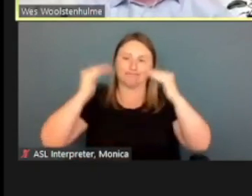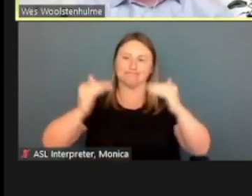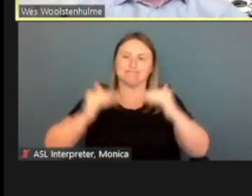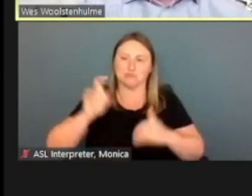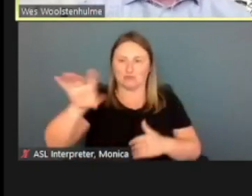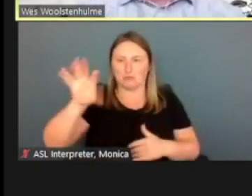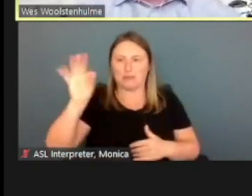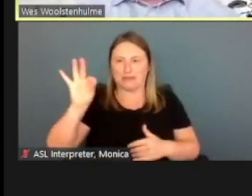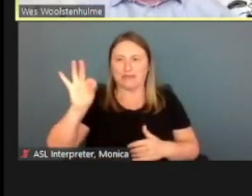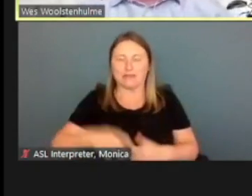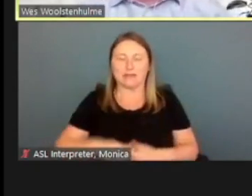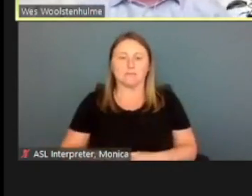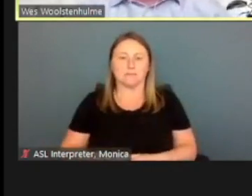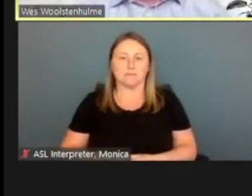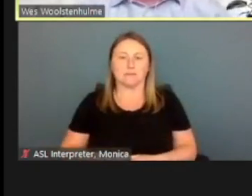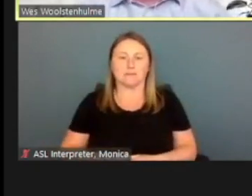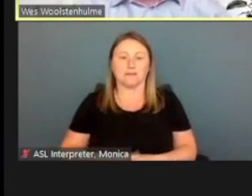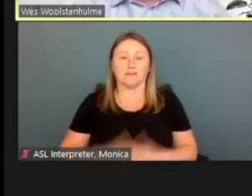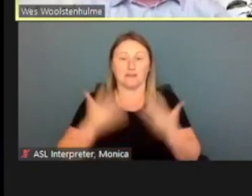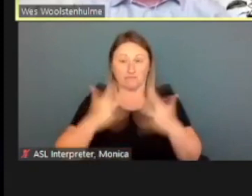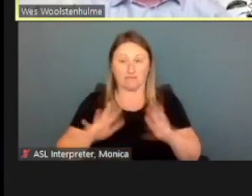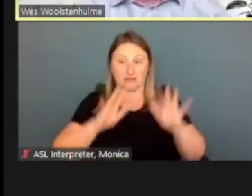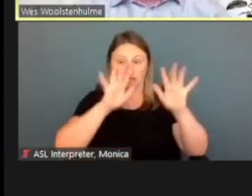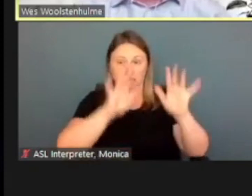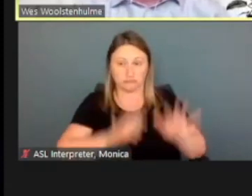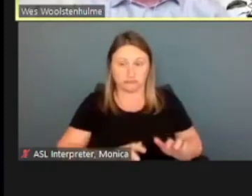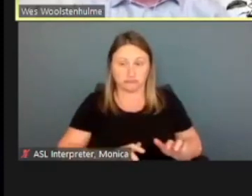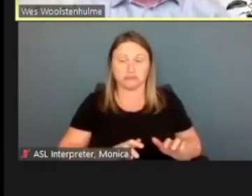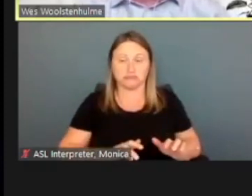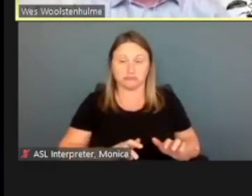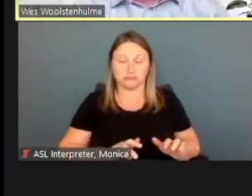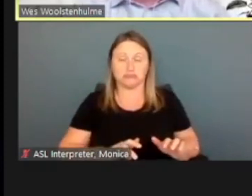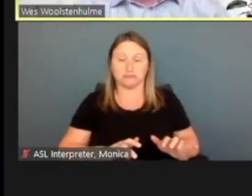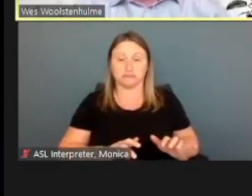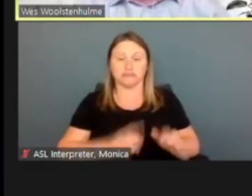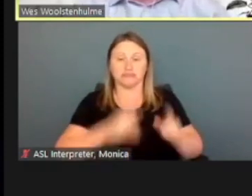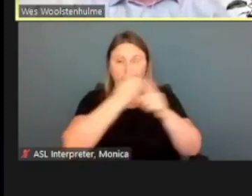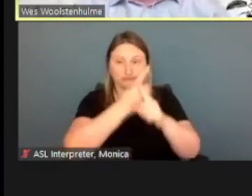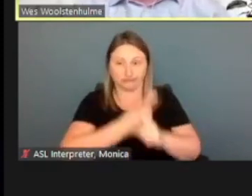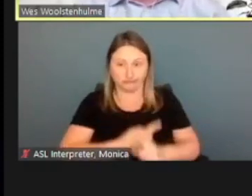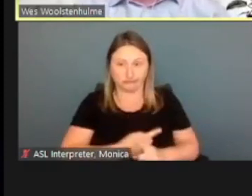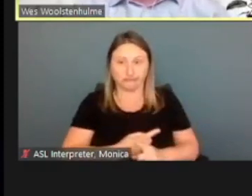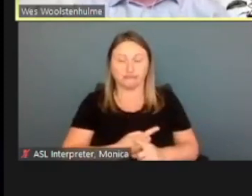Once they've entered the information in, they've entered it correctly, then it'll tell them